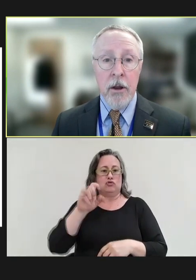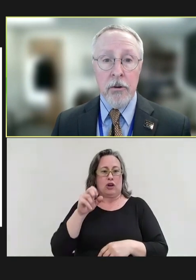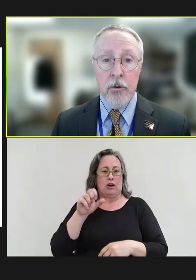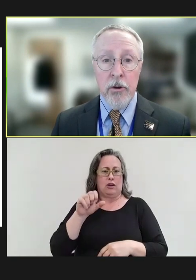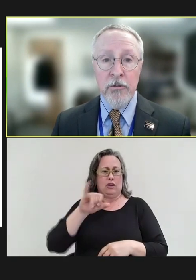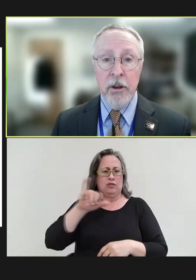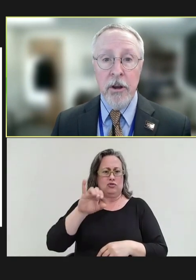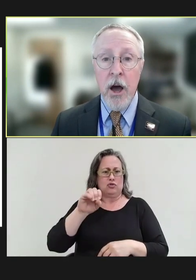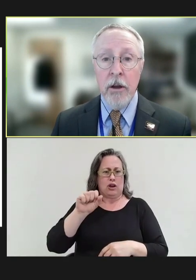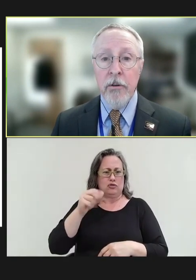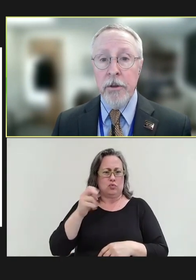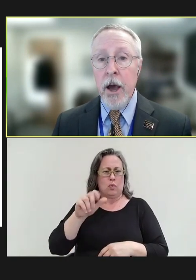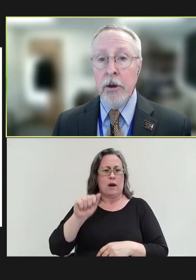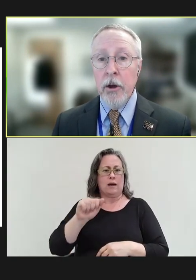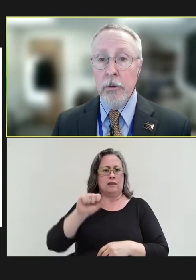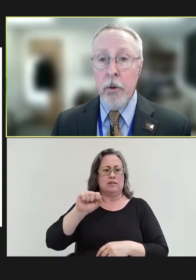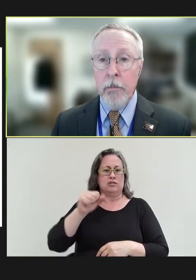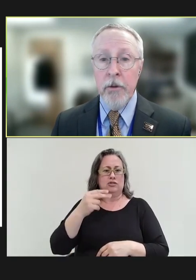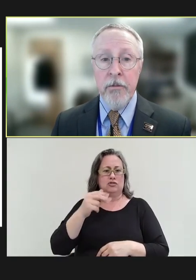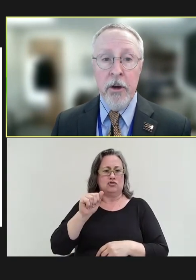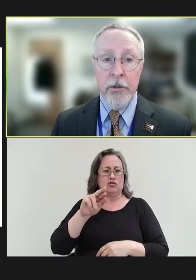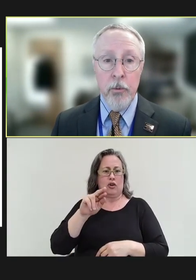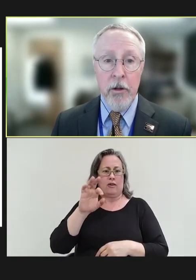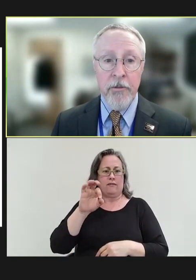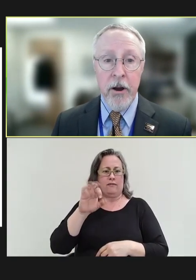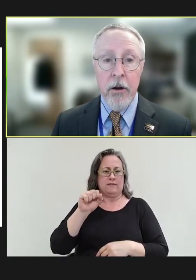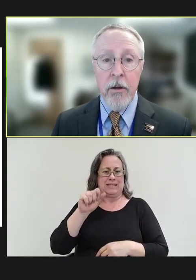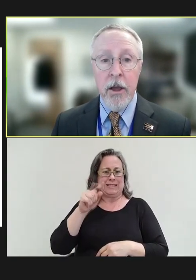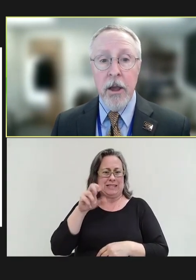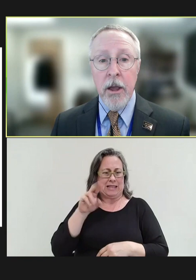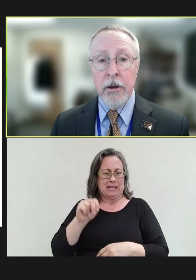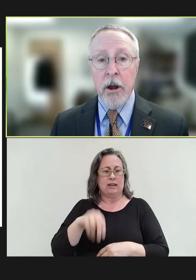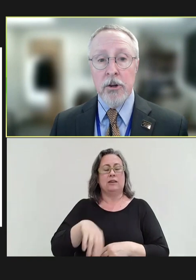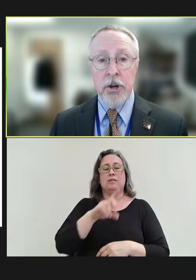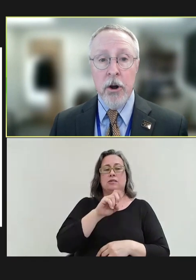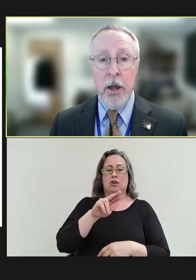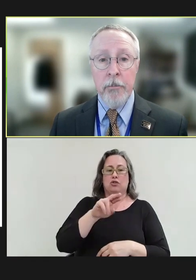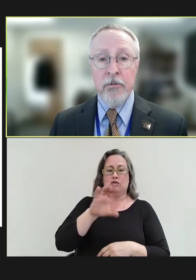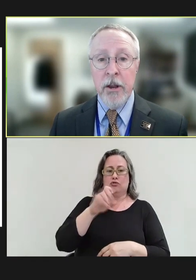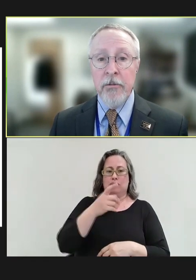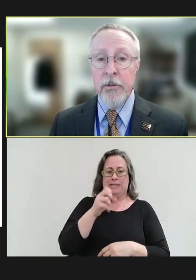Dr. Christine Hahn from the Idaho Department of Health and Welfare, and Dr. Shara Epstein from the